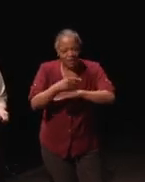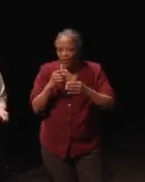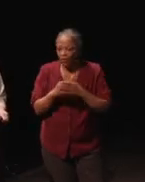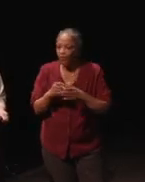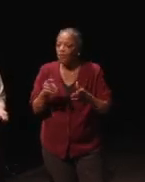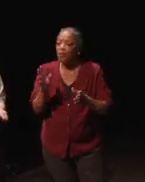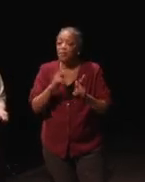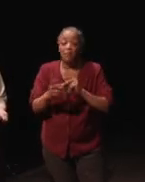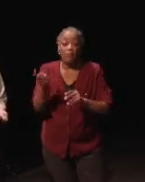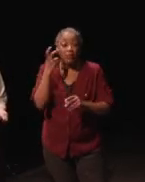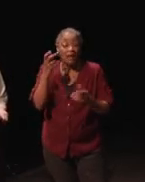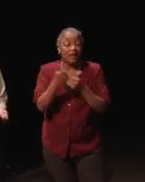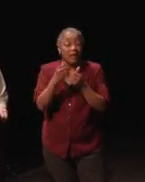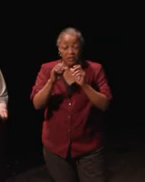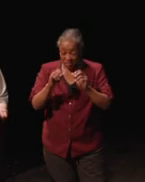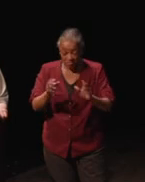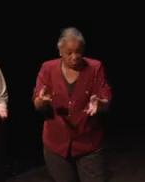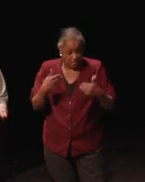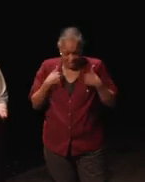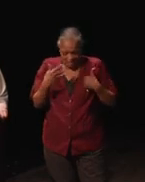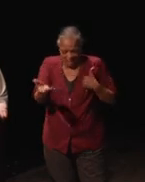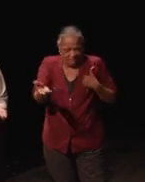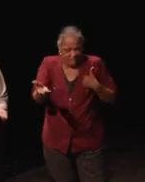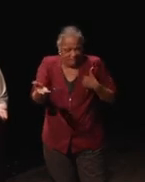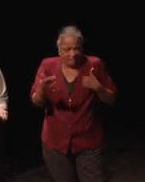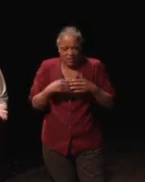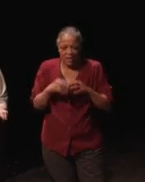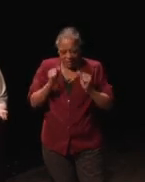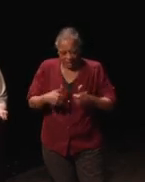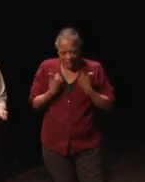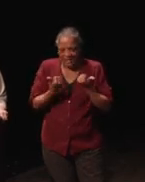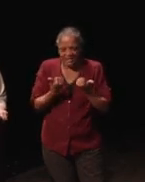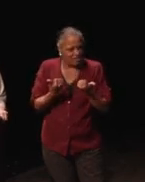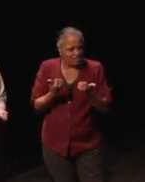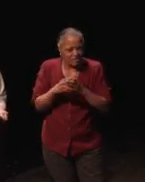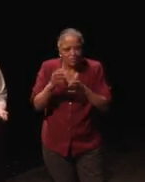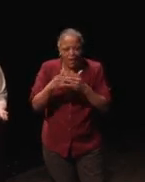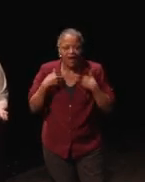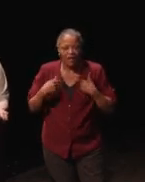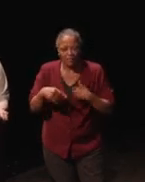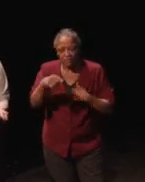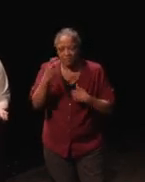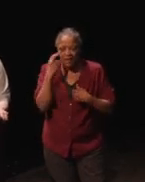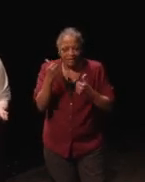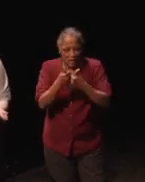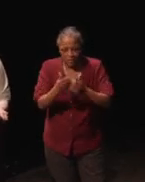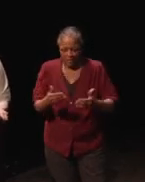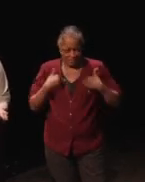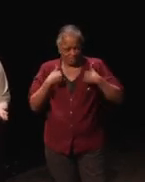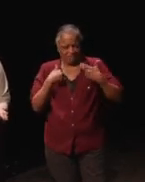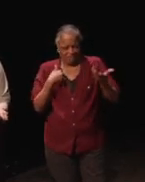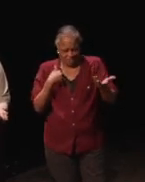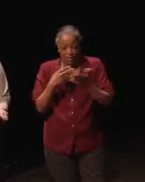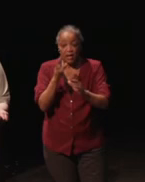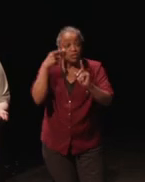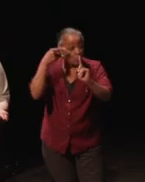the fact that blind gamers don't exist. Everybody pretty much acknowledged that point that that was the case, which was what the whole point of this was.